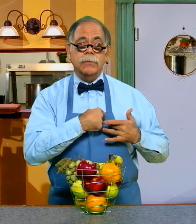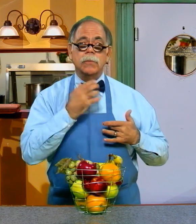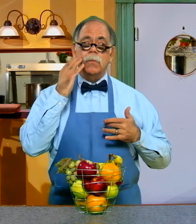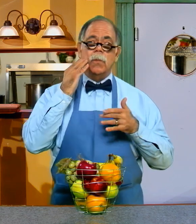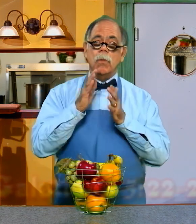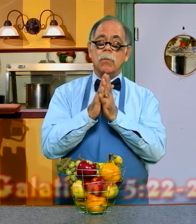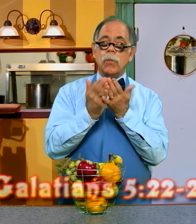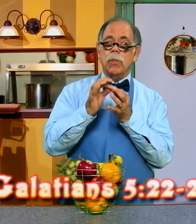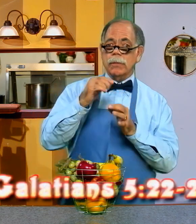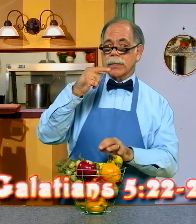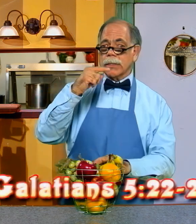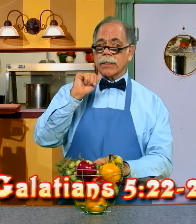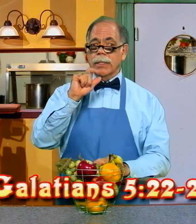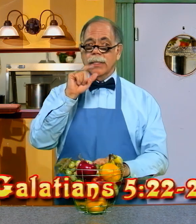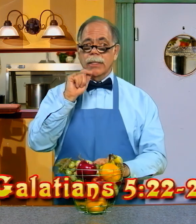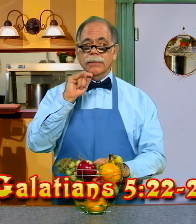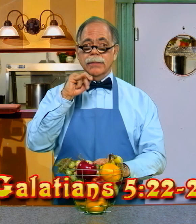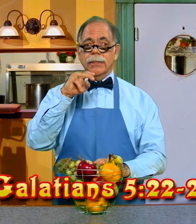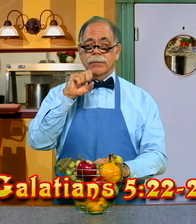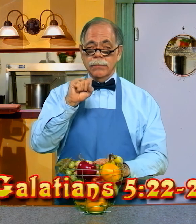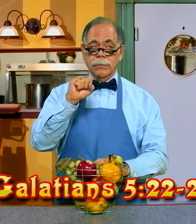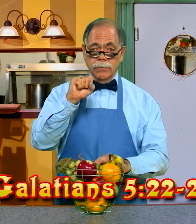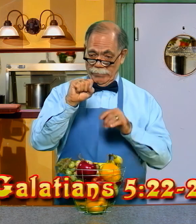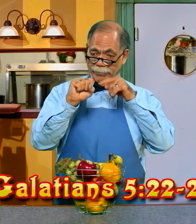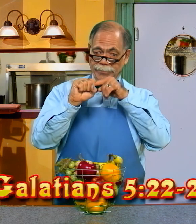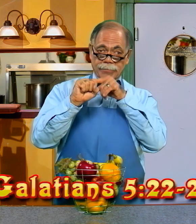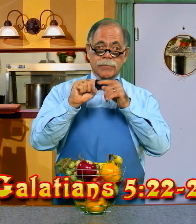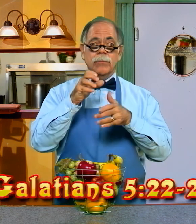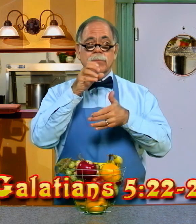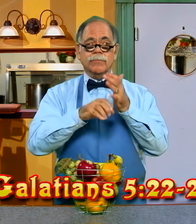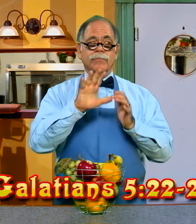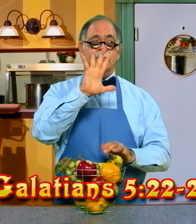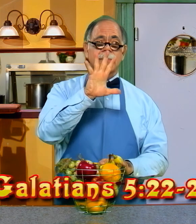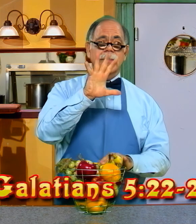IN THE BOOK OF GALATIANS, CHAPTER 5,